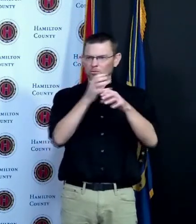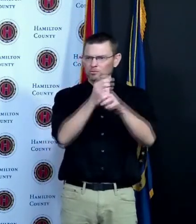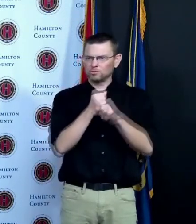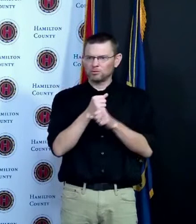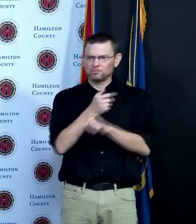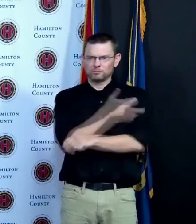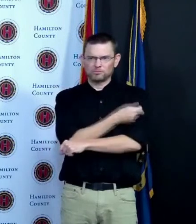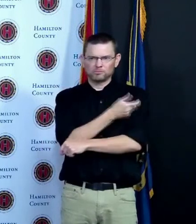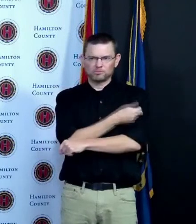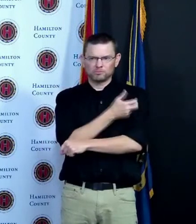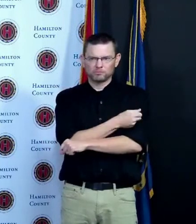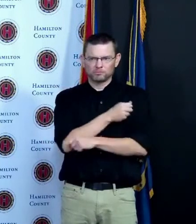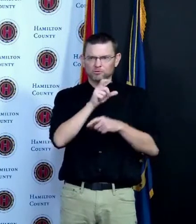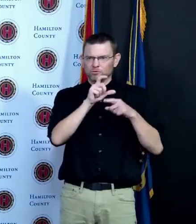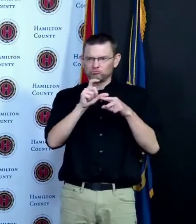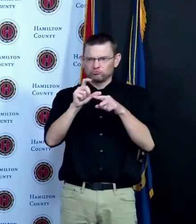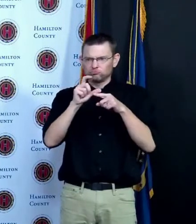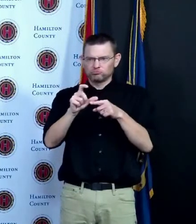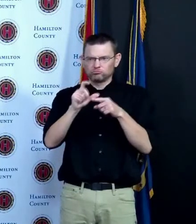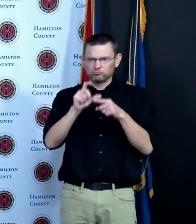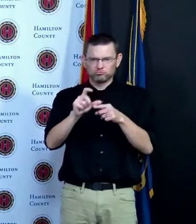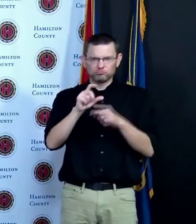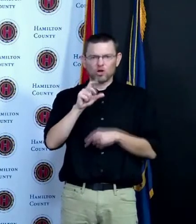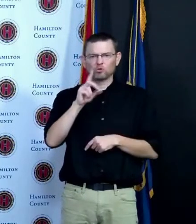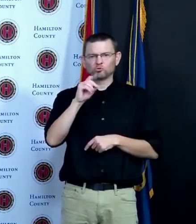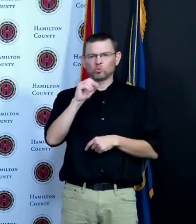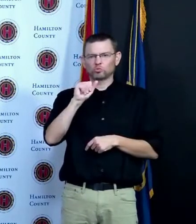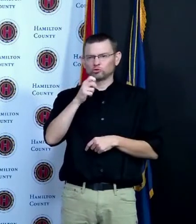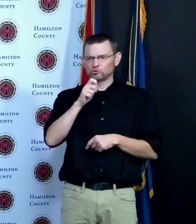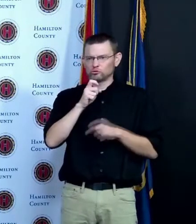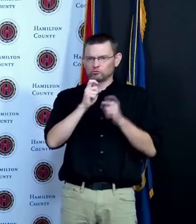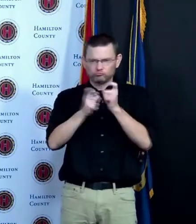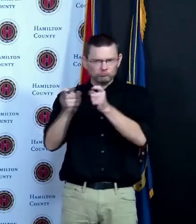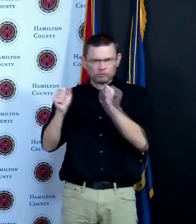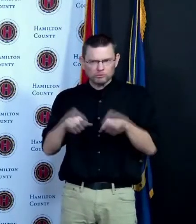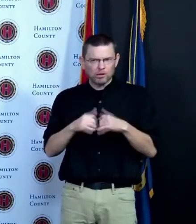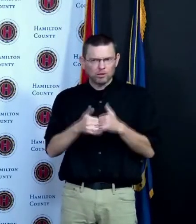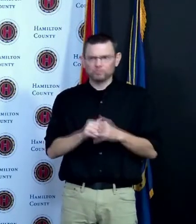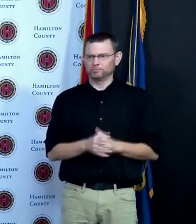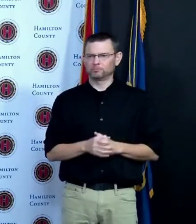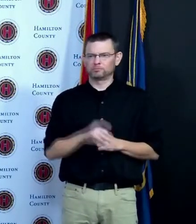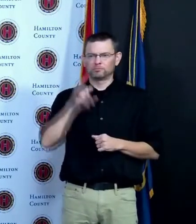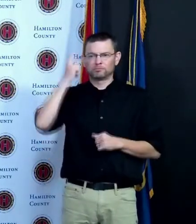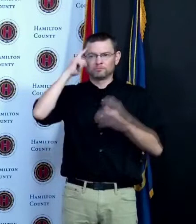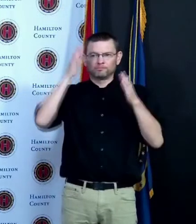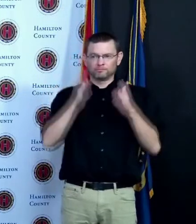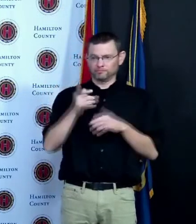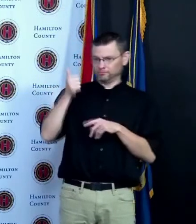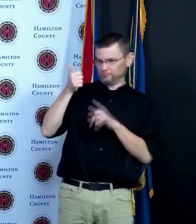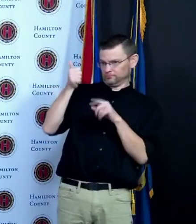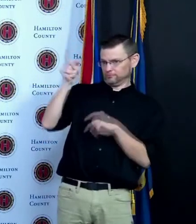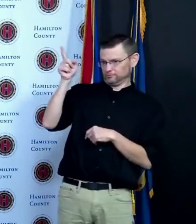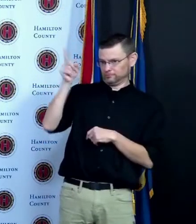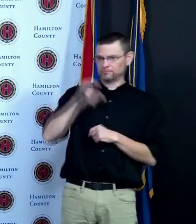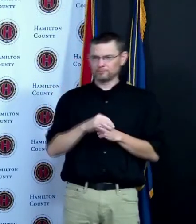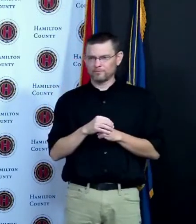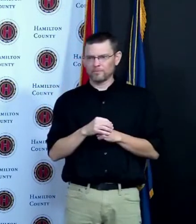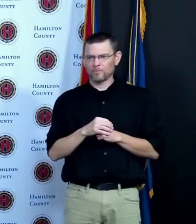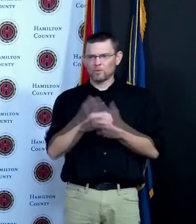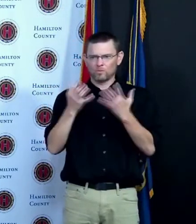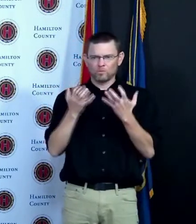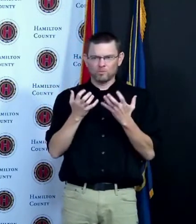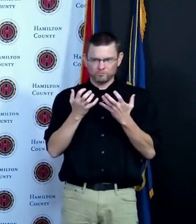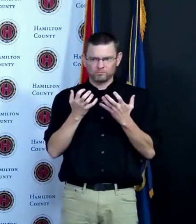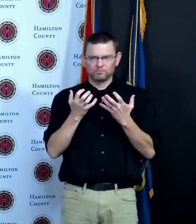stated that he is also making sure that private physicians have access to the vaccine because some